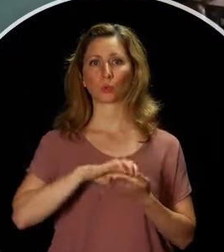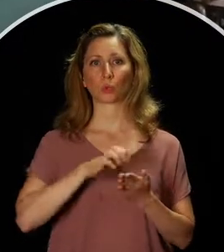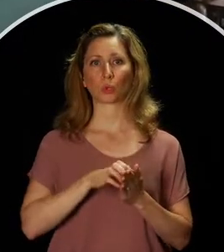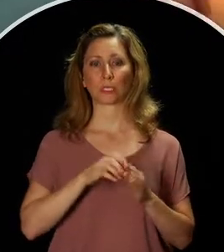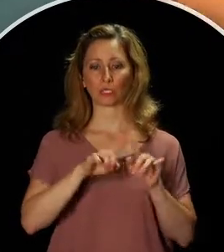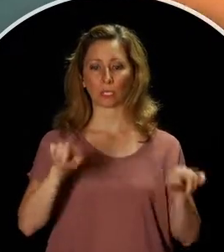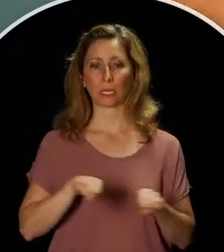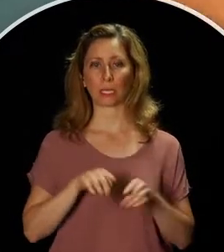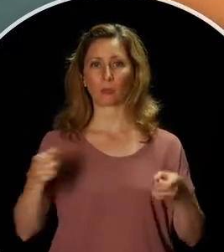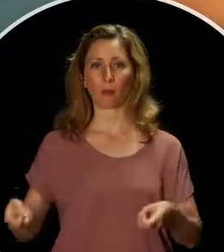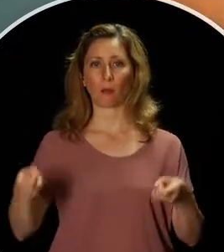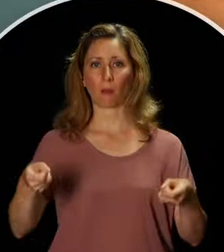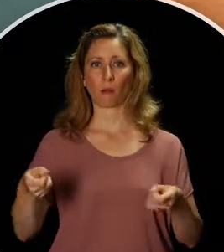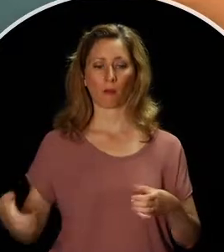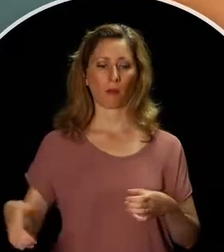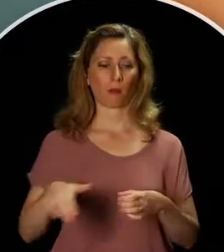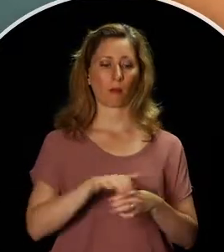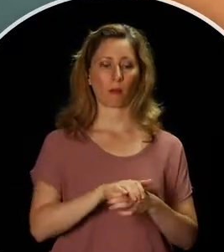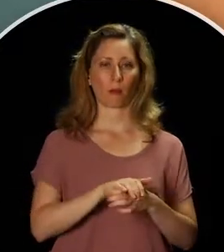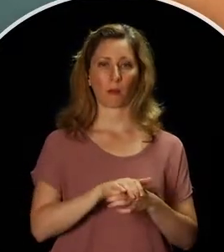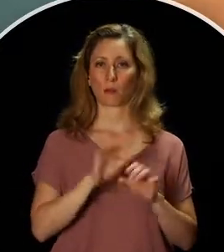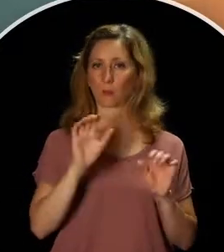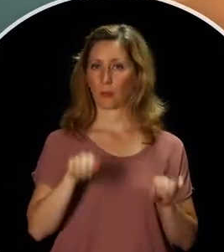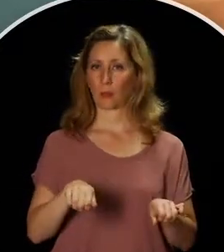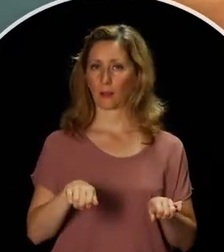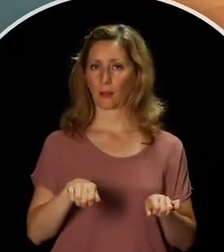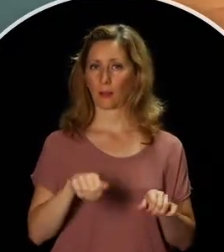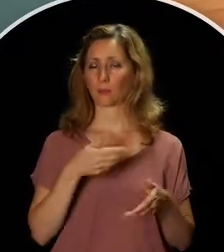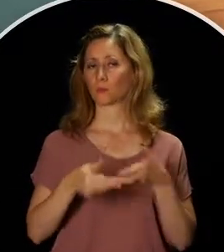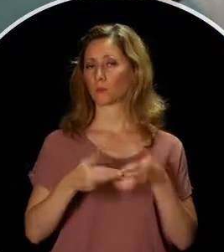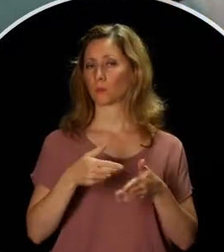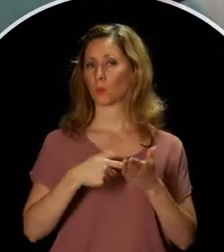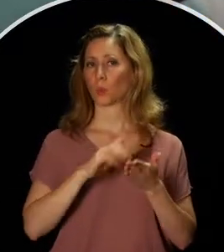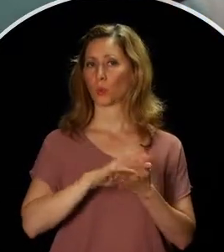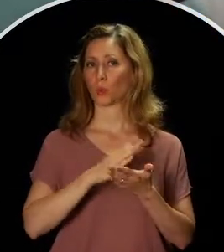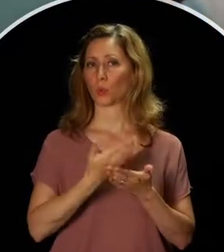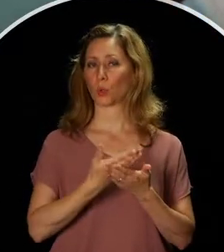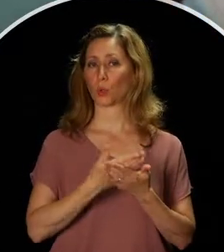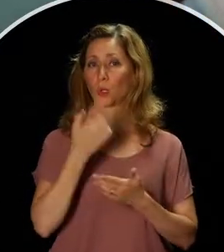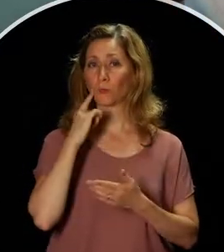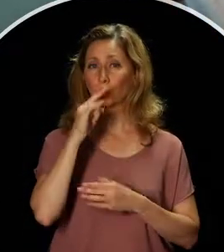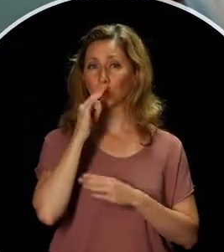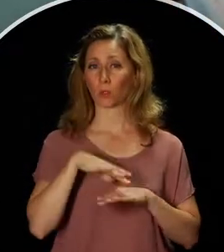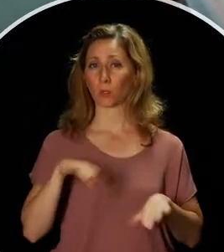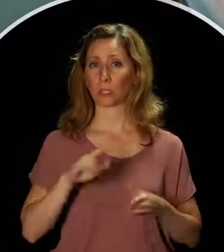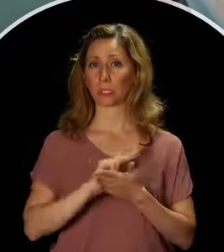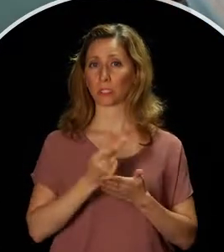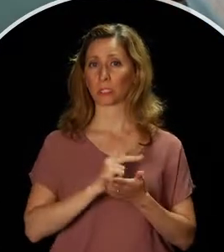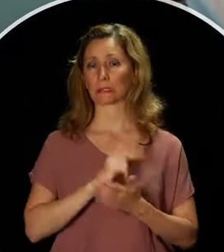to cover the pan. No matter what you're cooking, the kitchen is not a safe place for young children to play in,